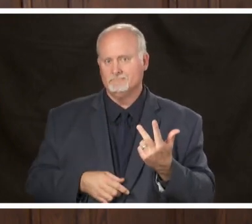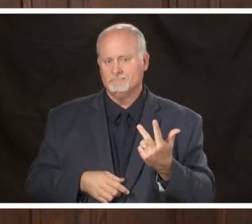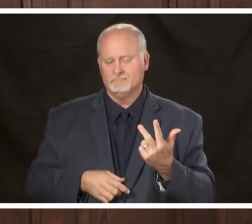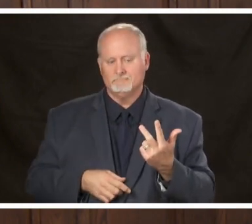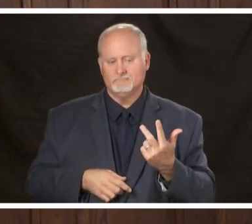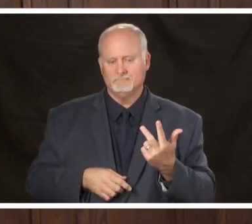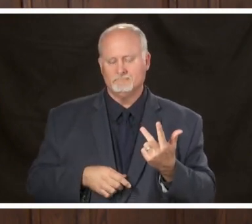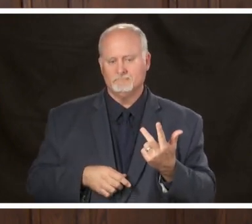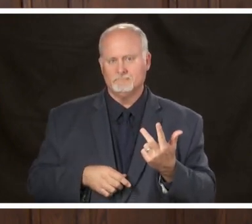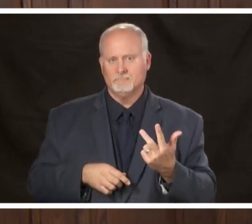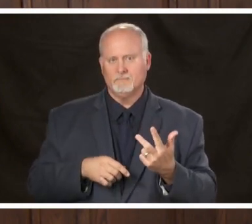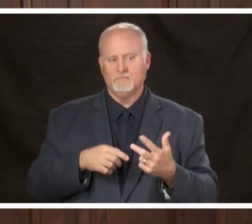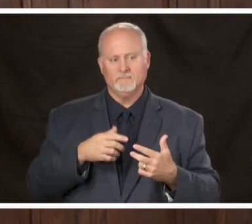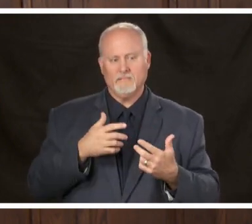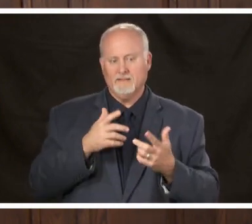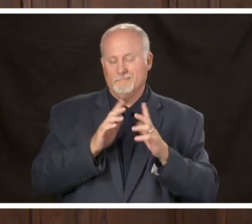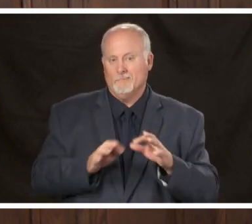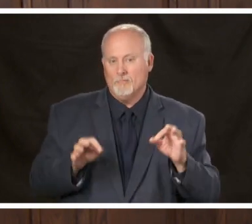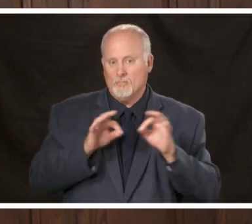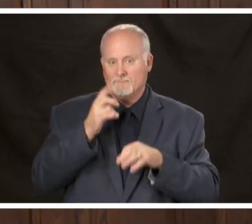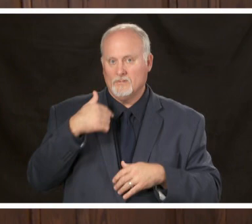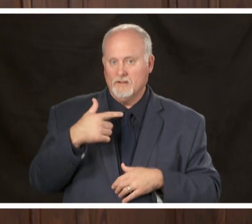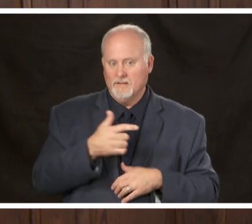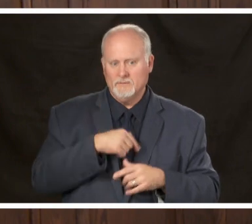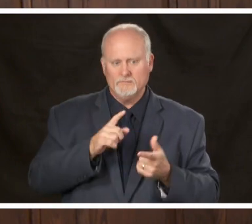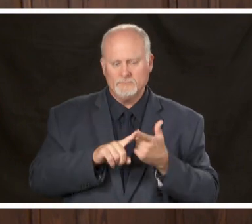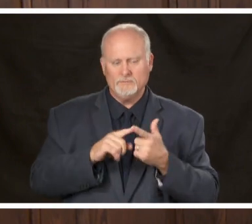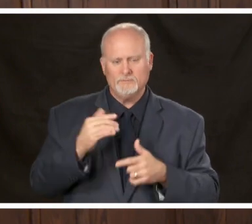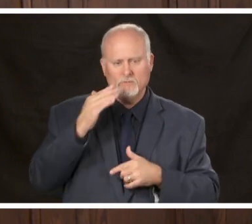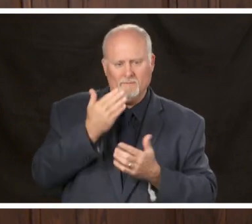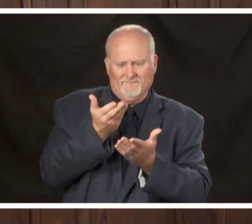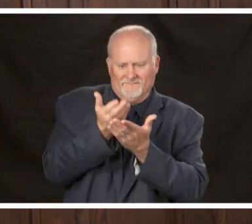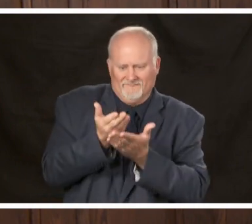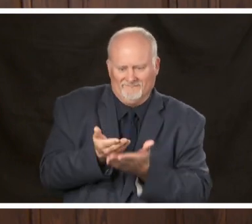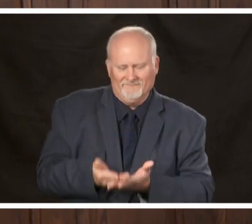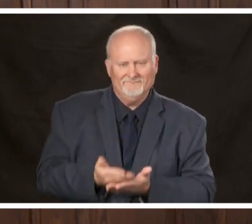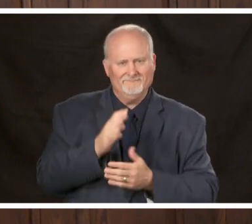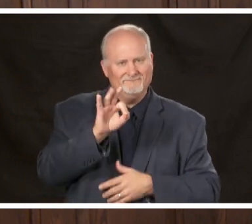together it's important for us to be armed with factual information and other